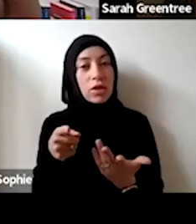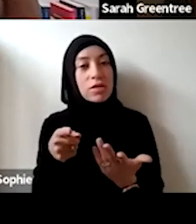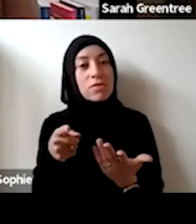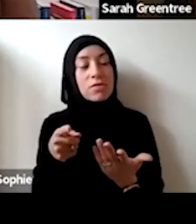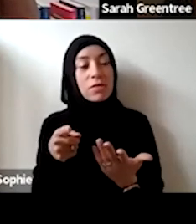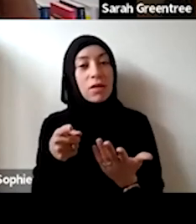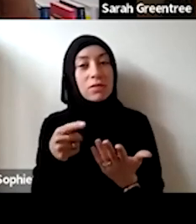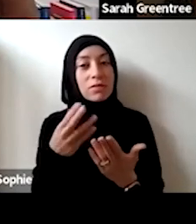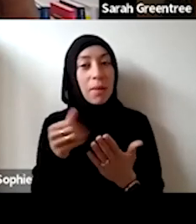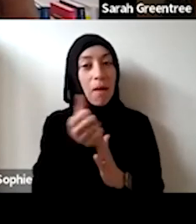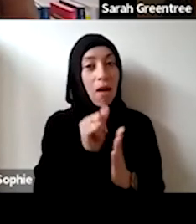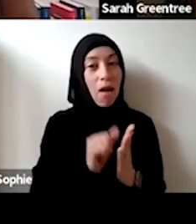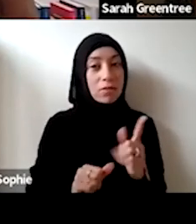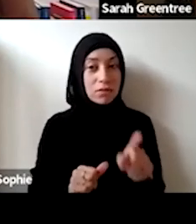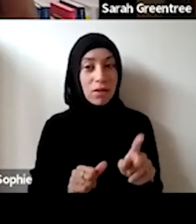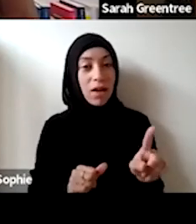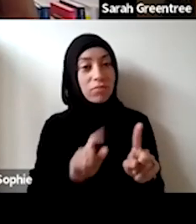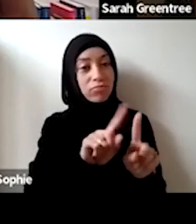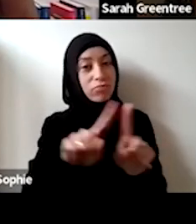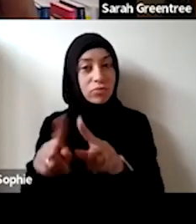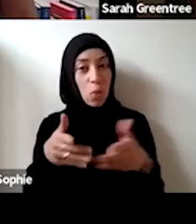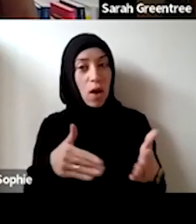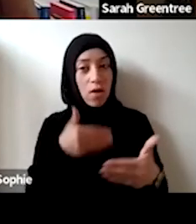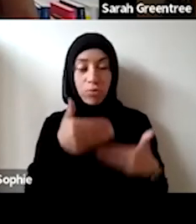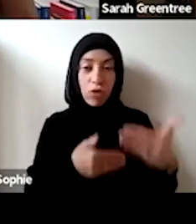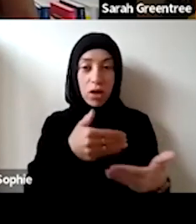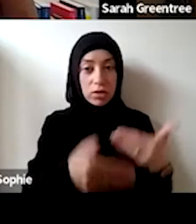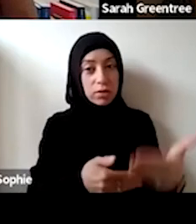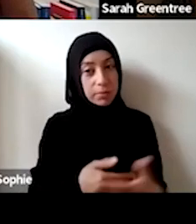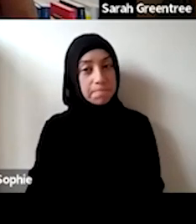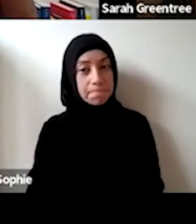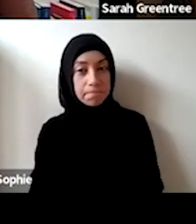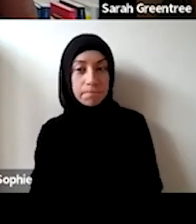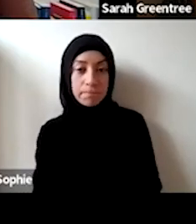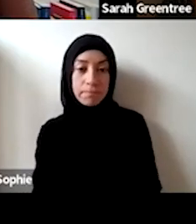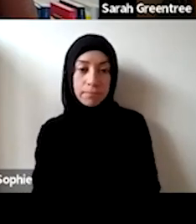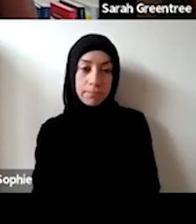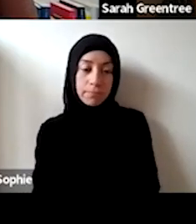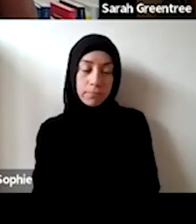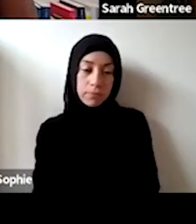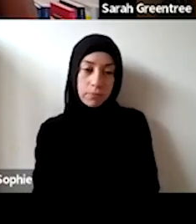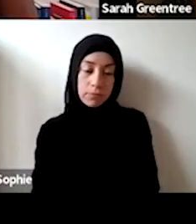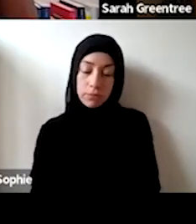it is just an acknowledgement that That's just an acknowledgement that there are some areas of arts practice that operate in in very different ways across the across the spectrum. there are some areas of arts practice that operate in very different ways across